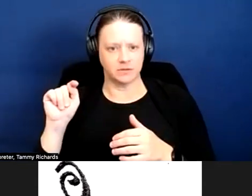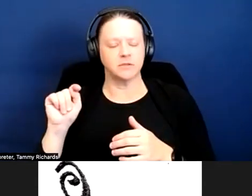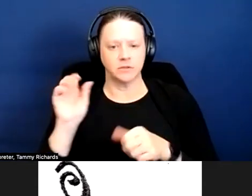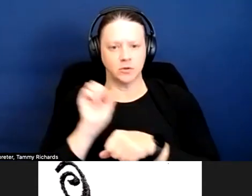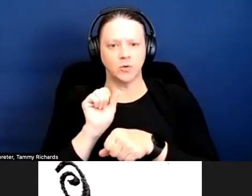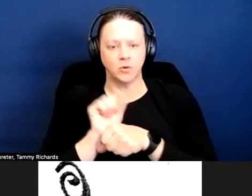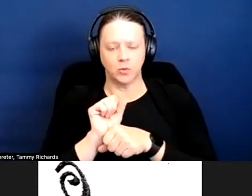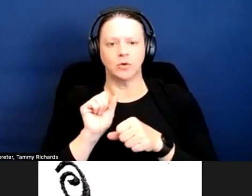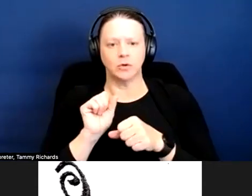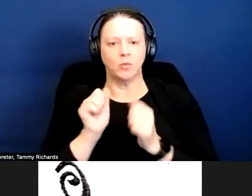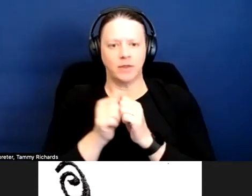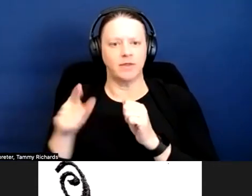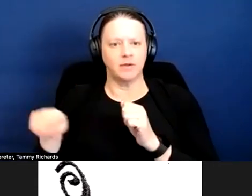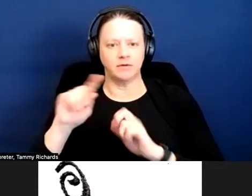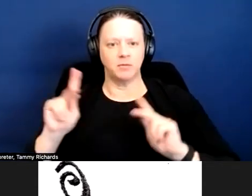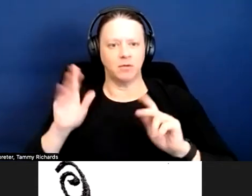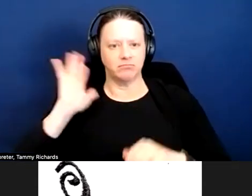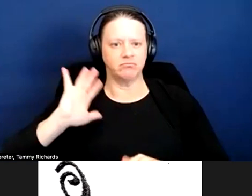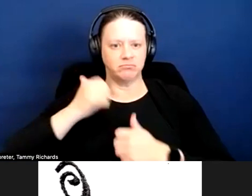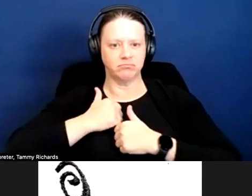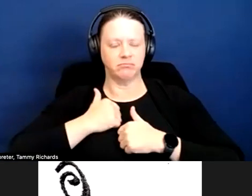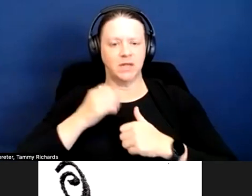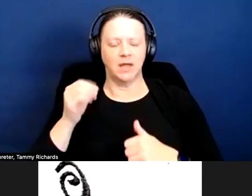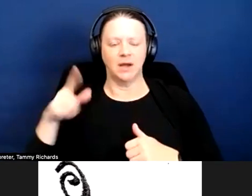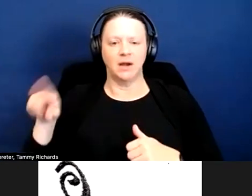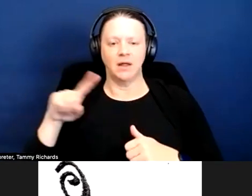There's a lot of resources out there for veterans to get dogs trained.